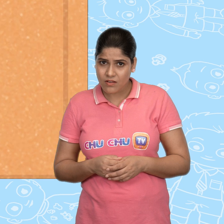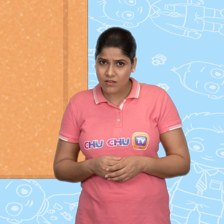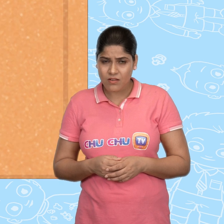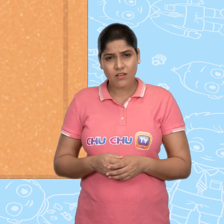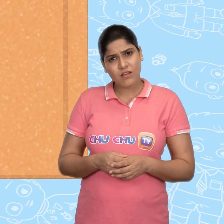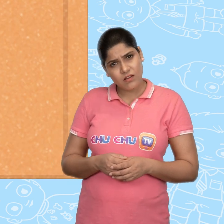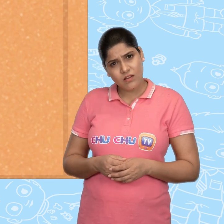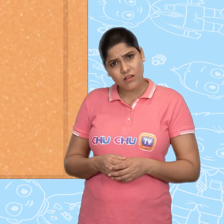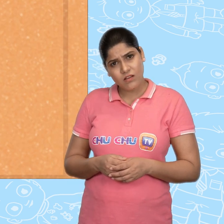Huh?